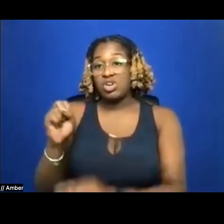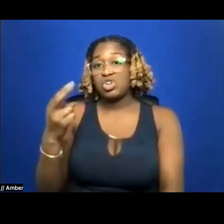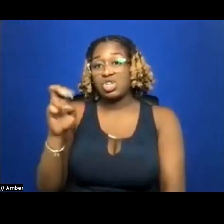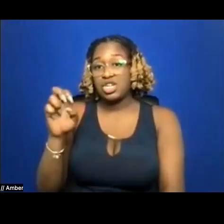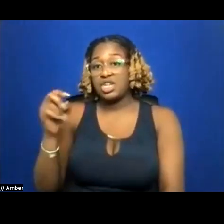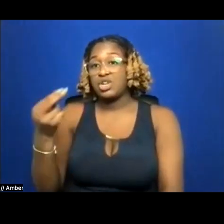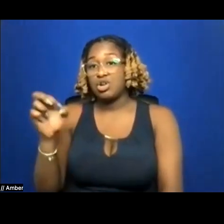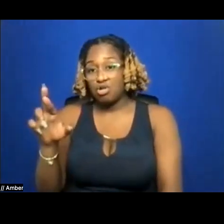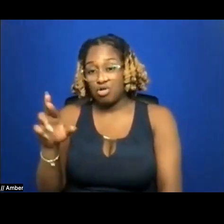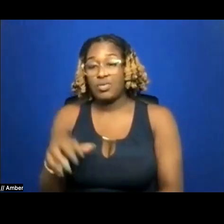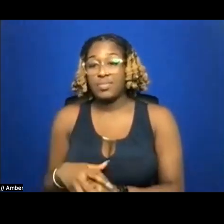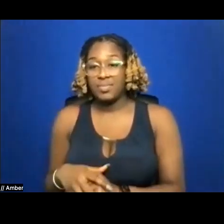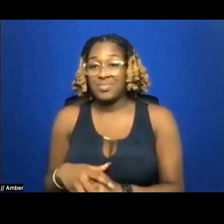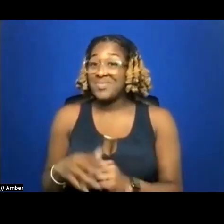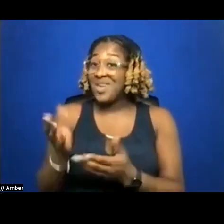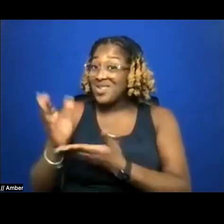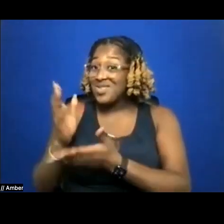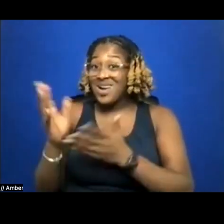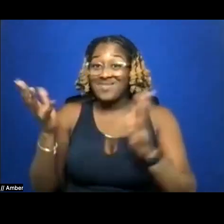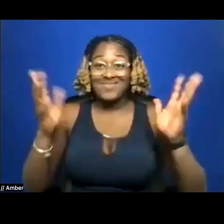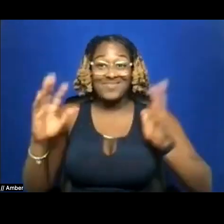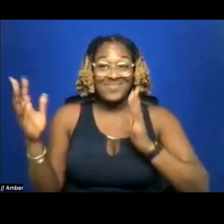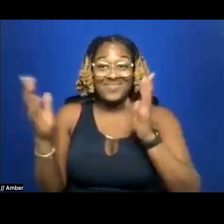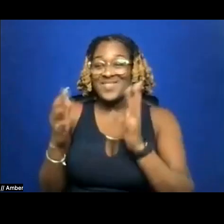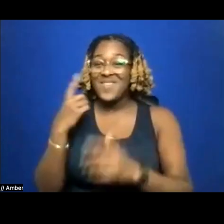All right everyone give it up for, Chrysanthemum Tran.